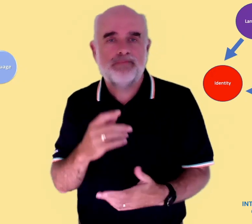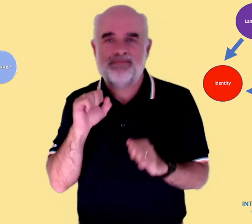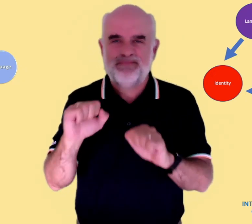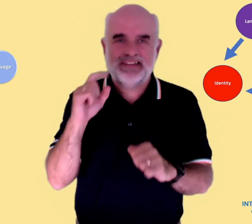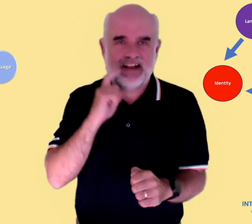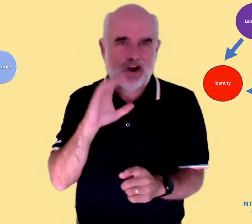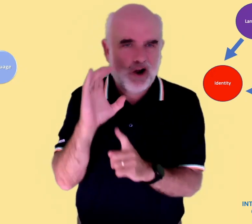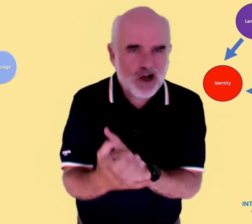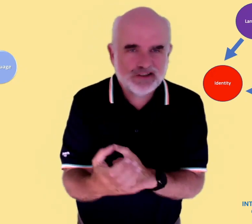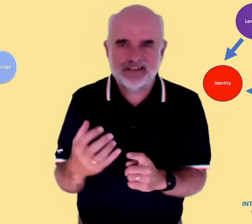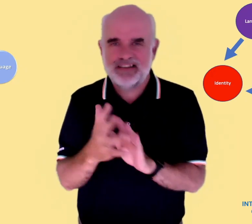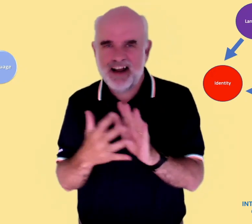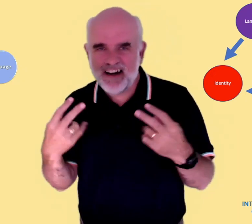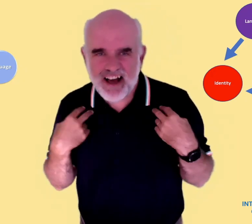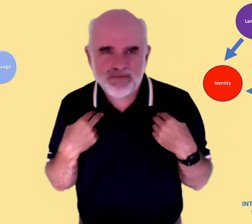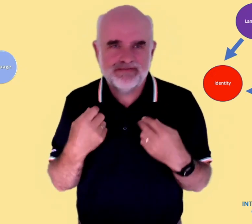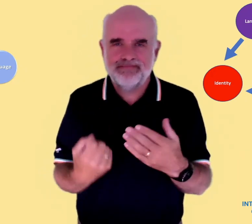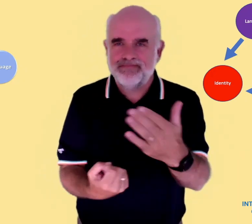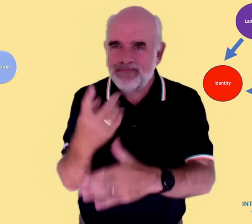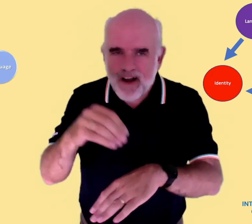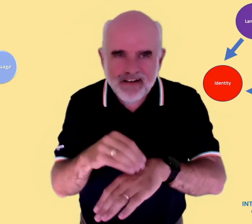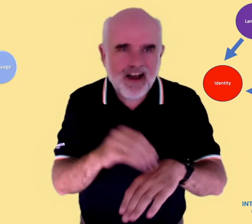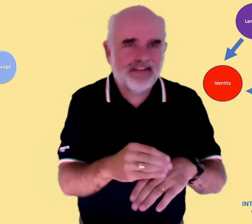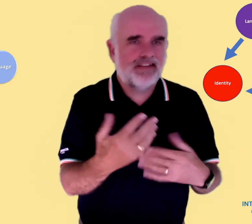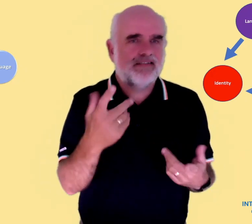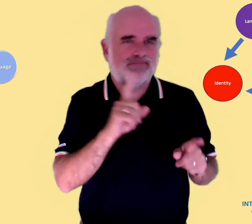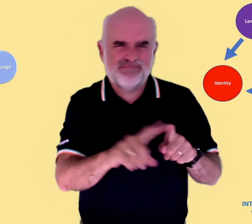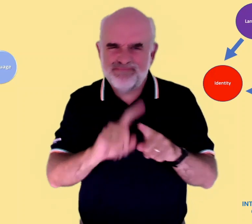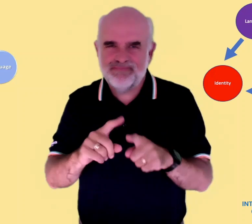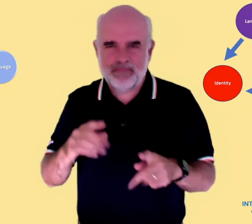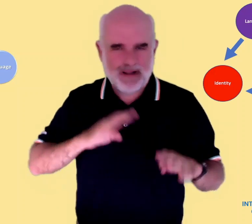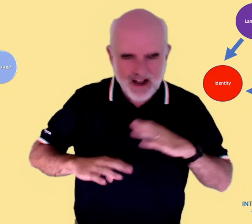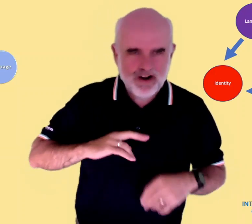The statement "This community has symbols and expressions of membership such as Irish Sign